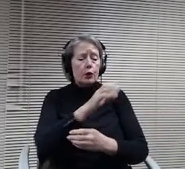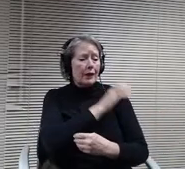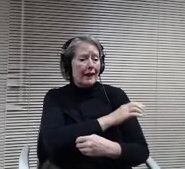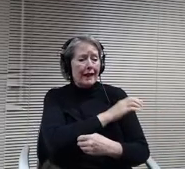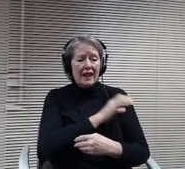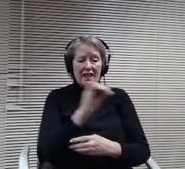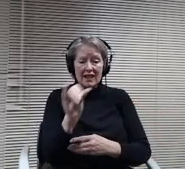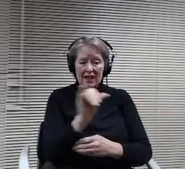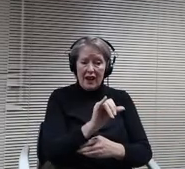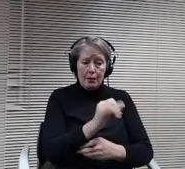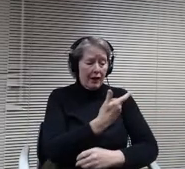We have limited information.